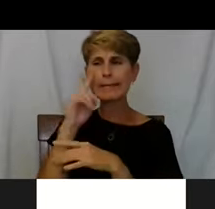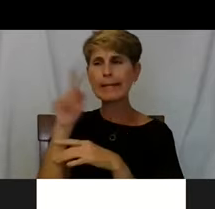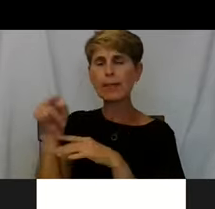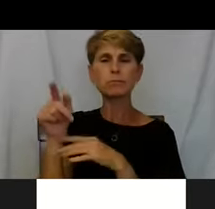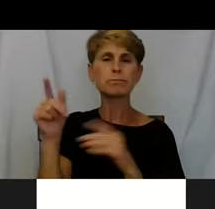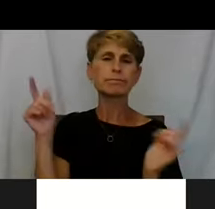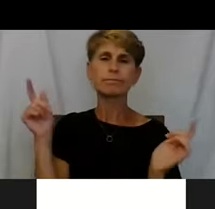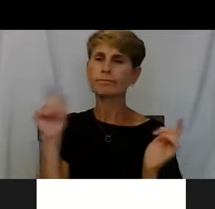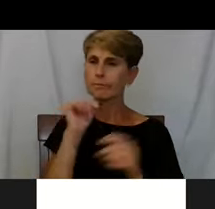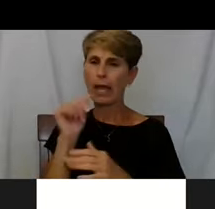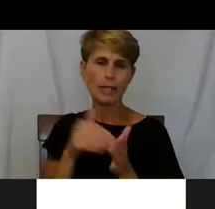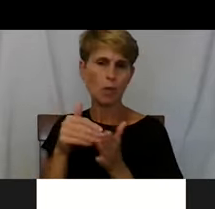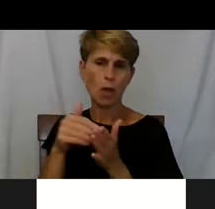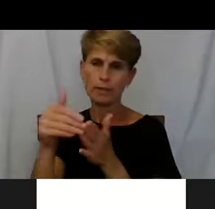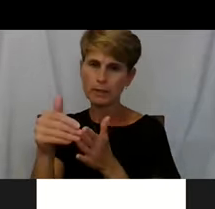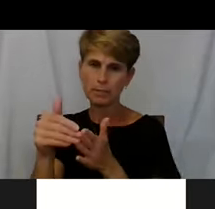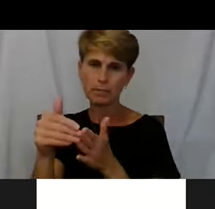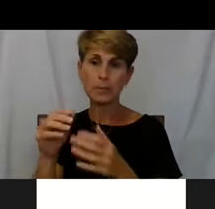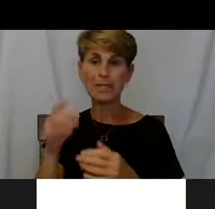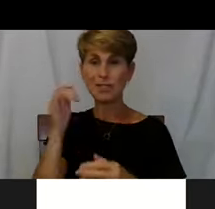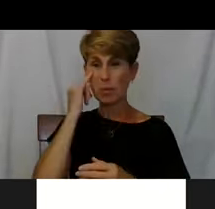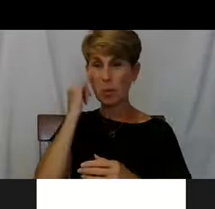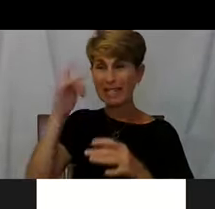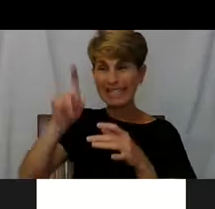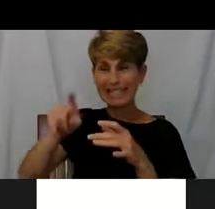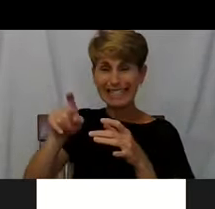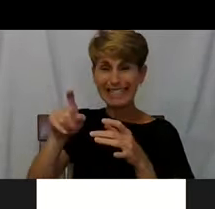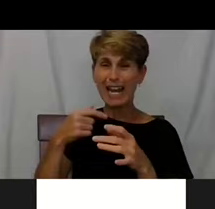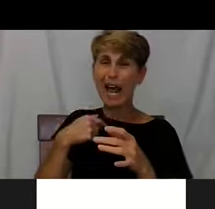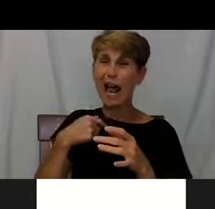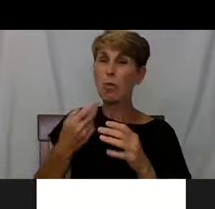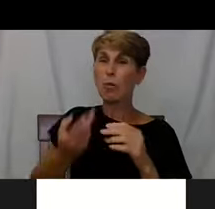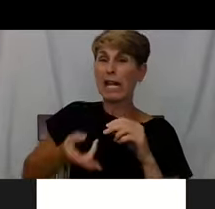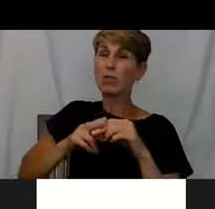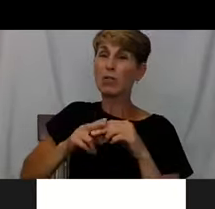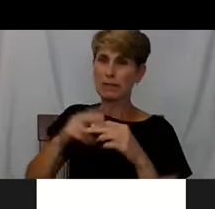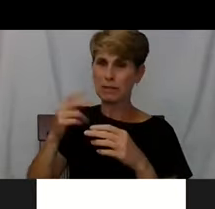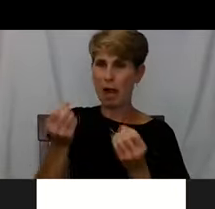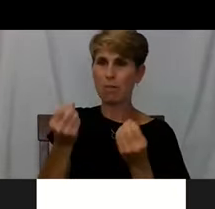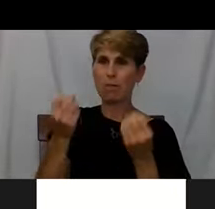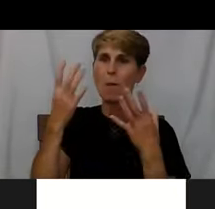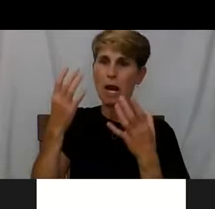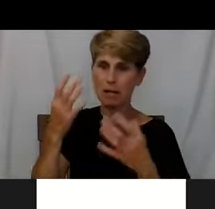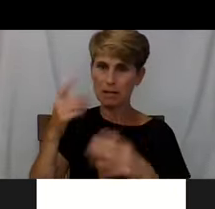then I would increase my visits to their home just to make sure that they were gonna be okay.